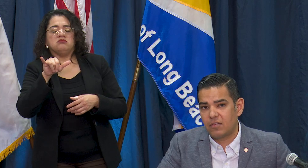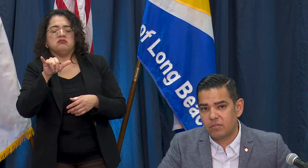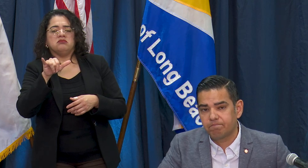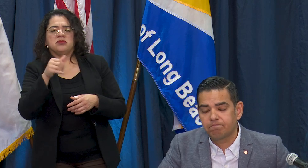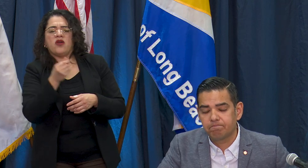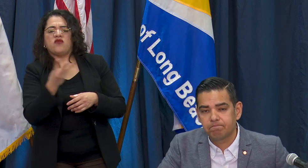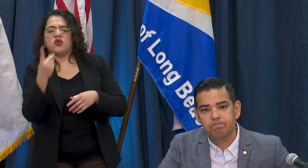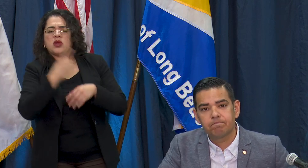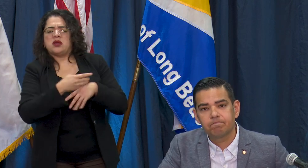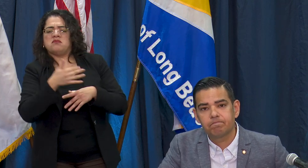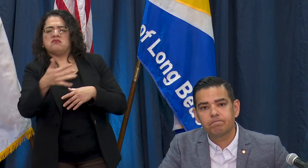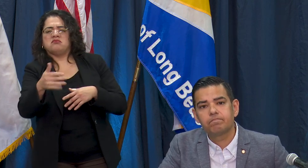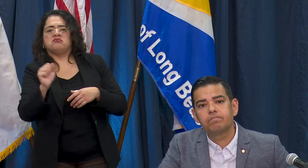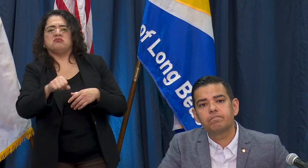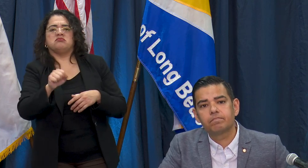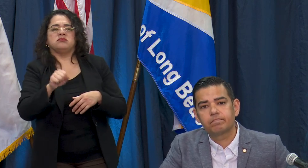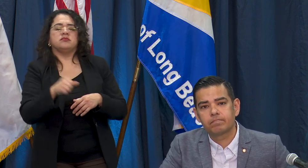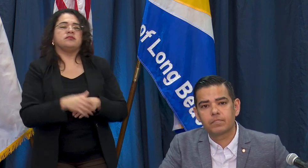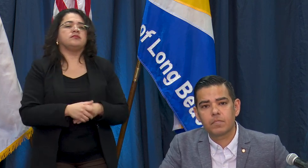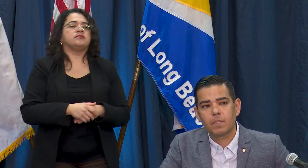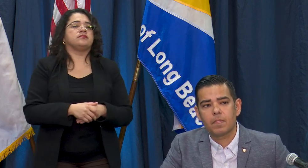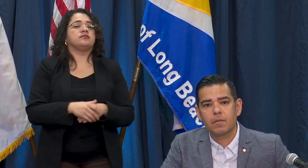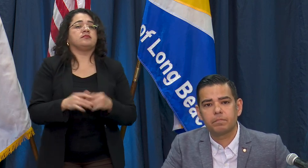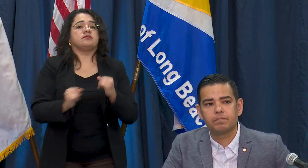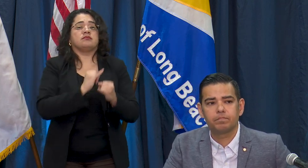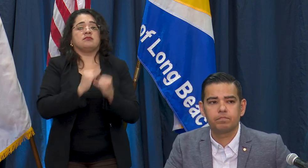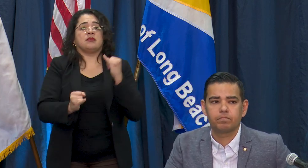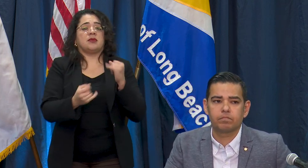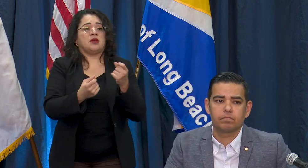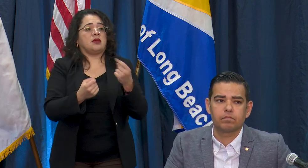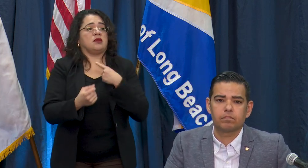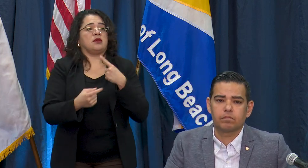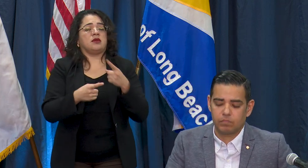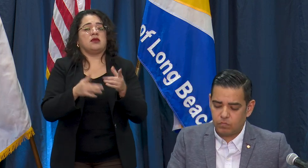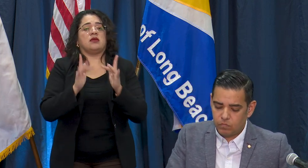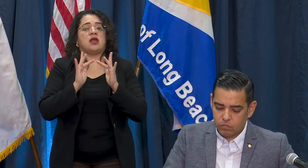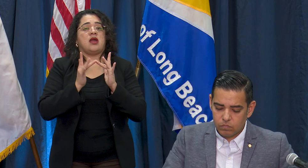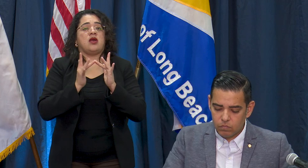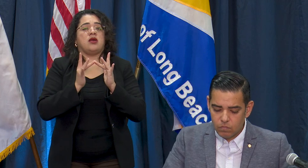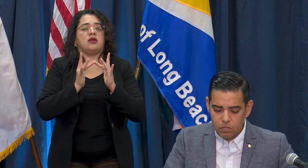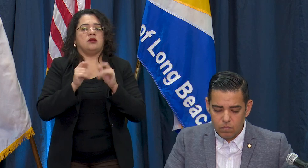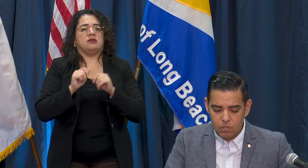days. Our final question that came from our online platform is for Senator